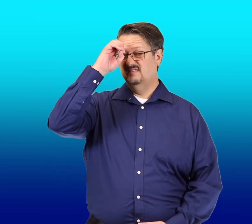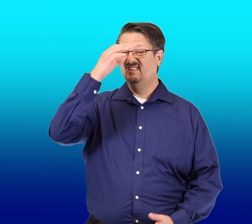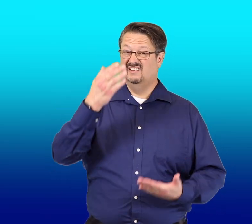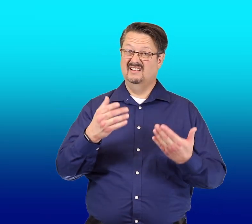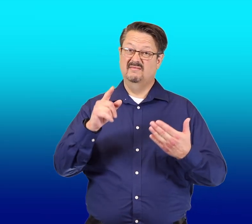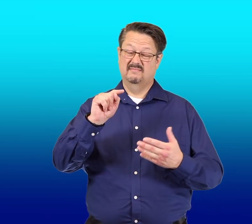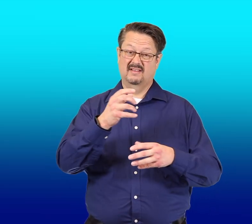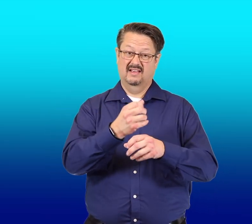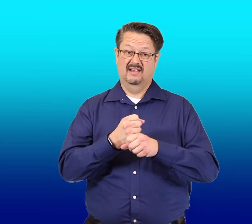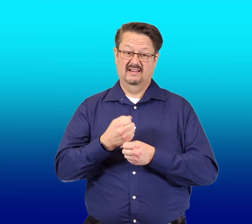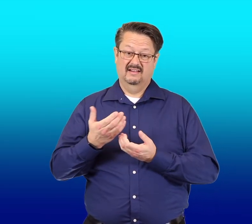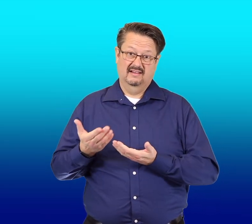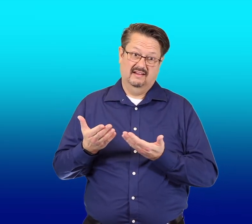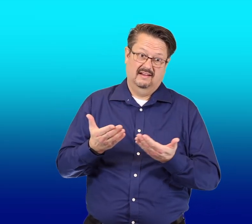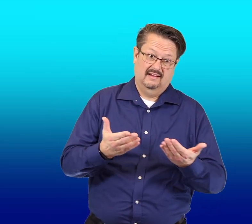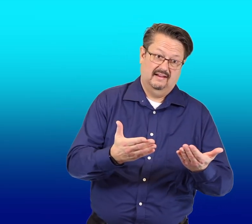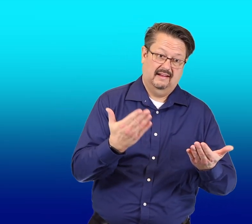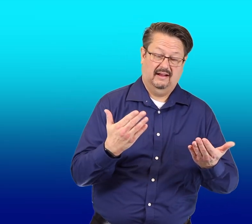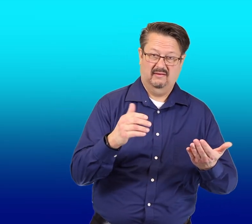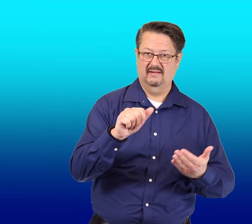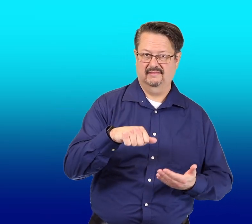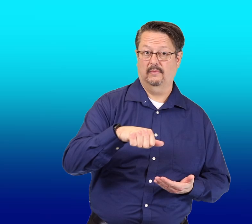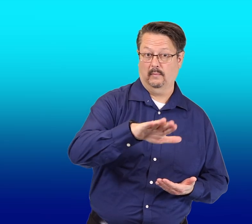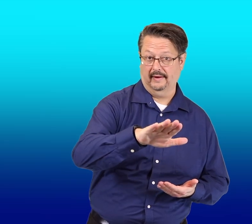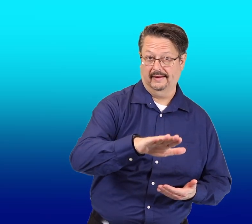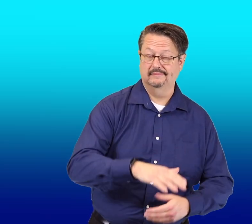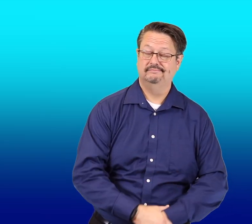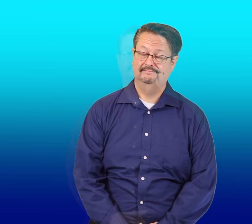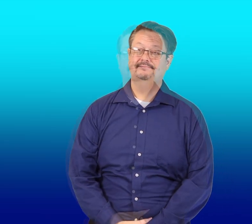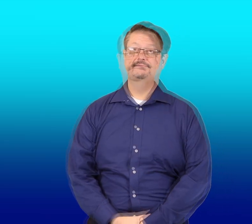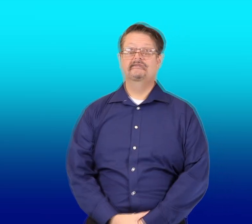He might get carried away